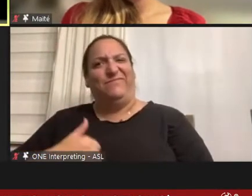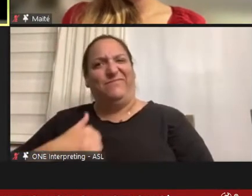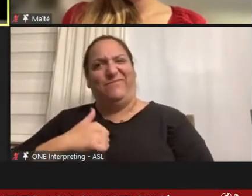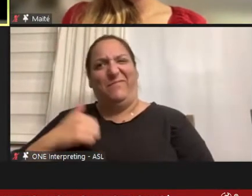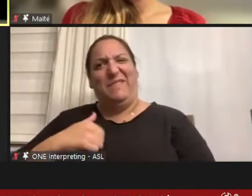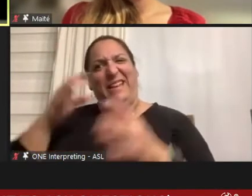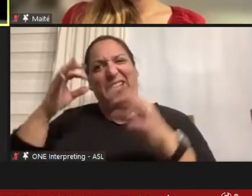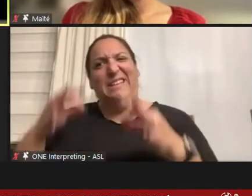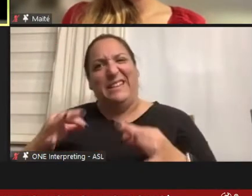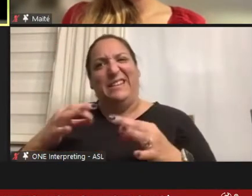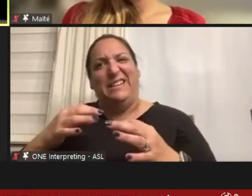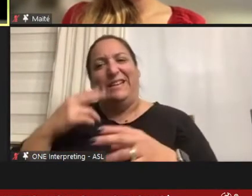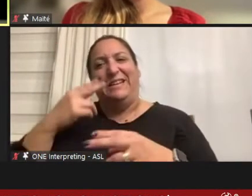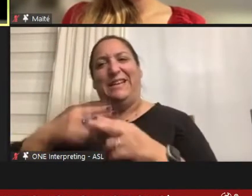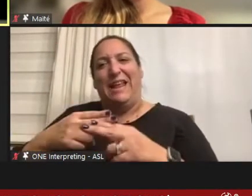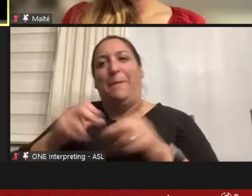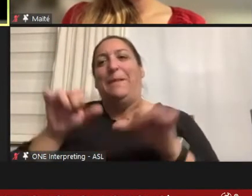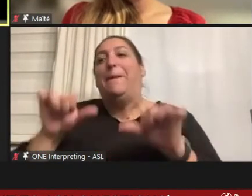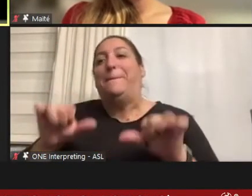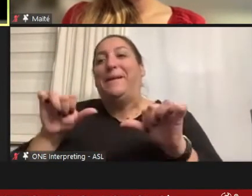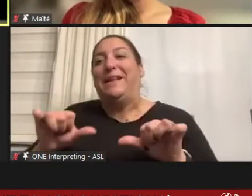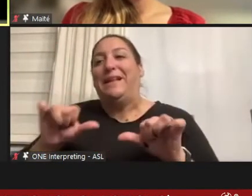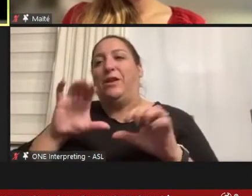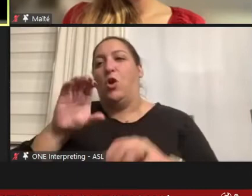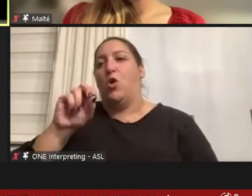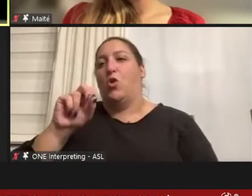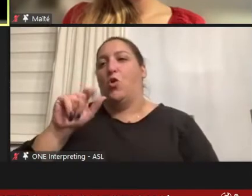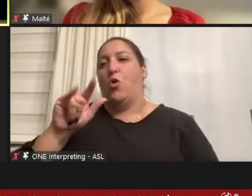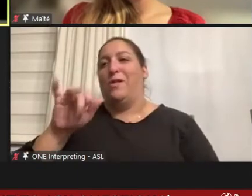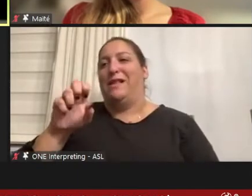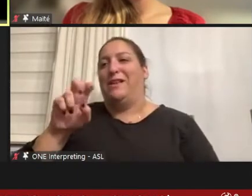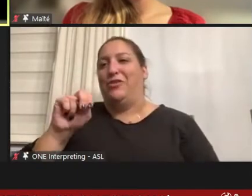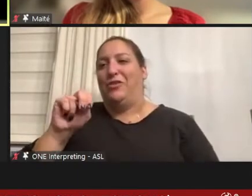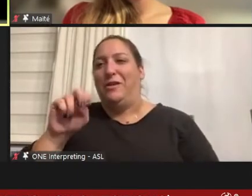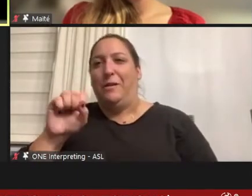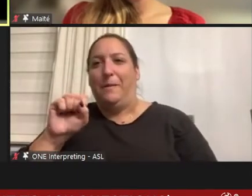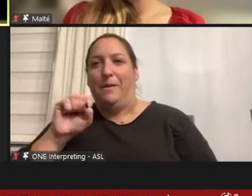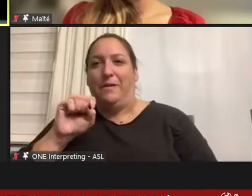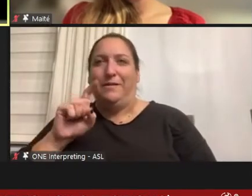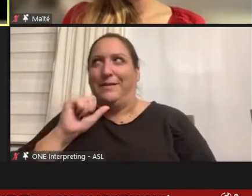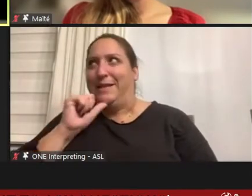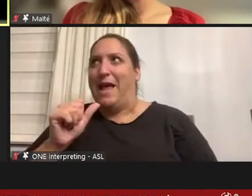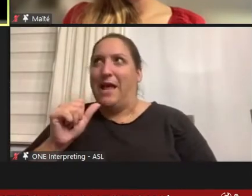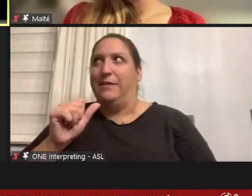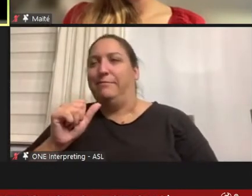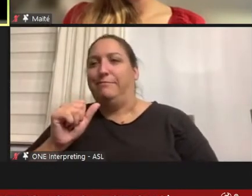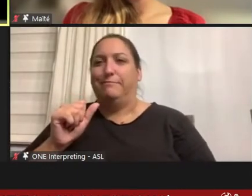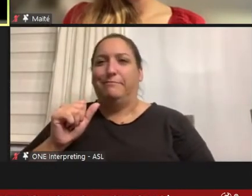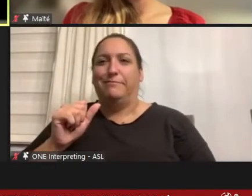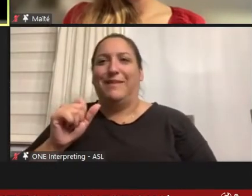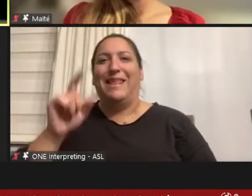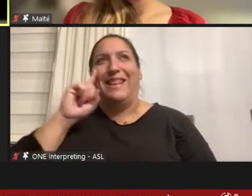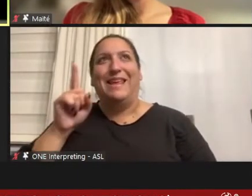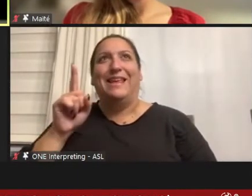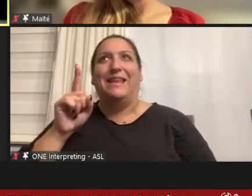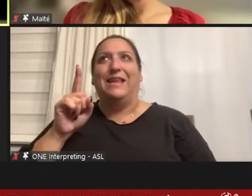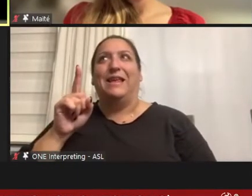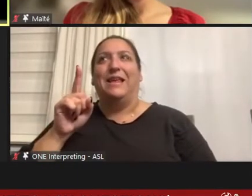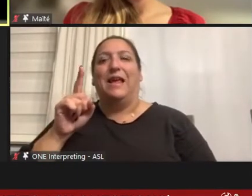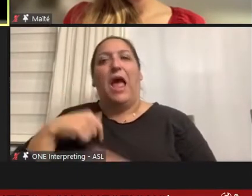the abilities coalition because you know it's not -- something on learning along the way is that the